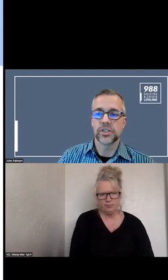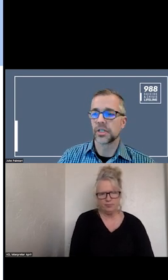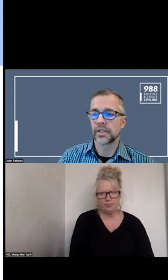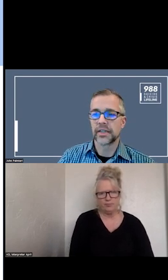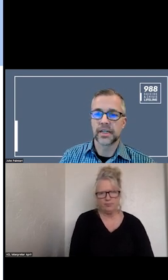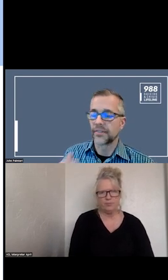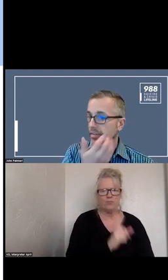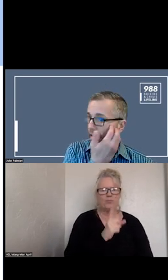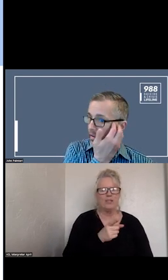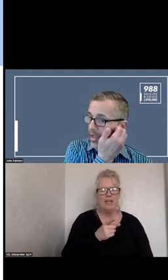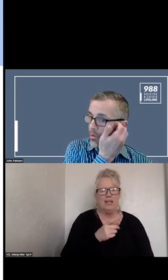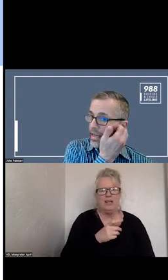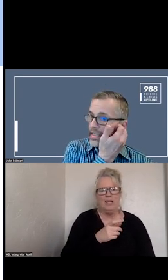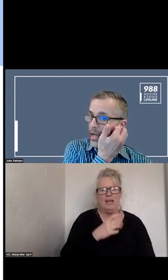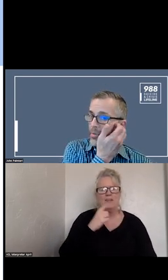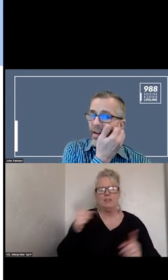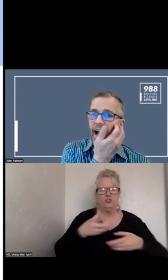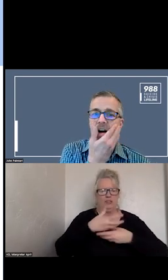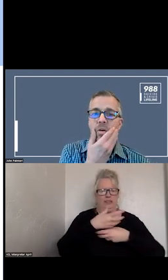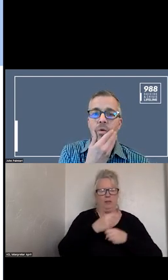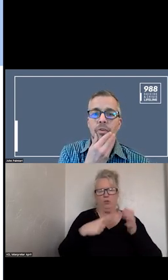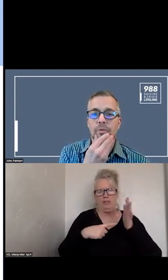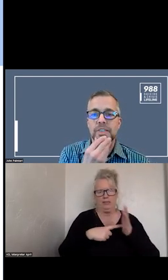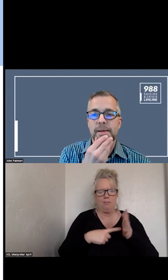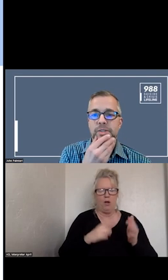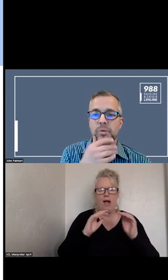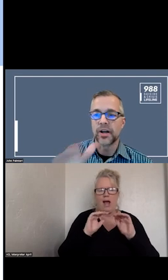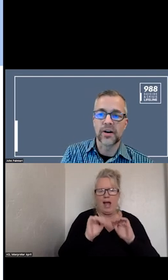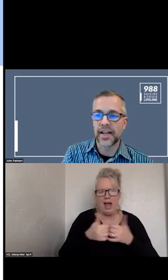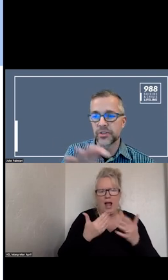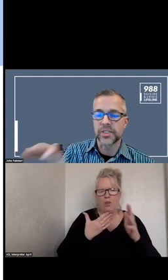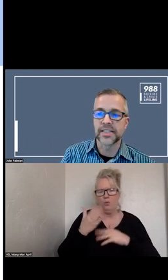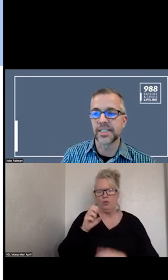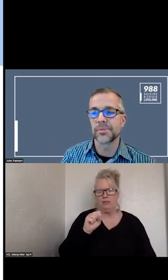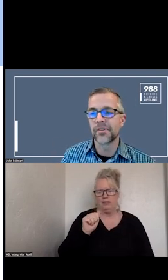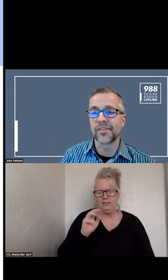THIS IS JUST A SUMMARY EXAMPLE OF HOW WE ARE EXERCISING SOME OF